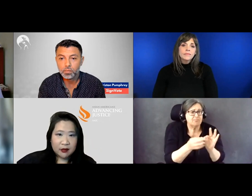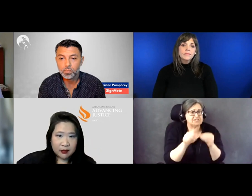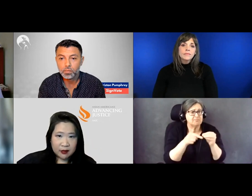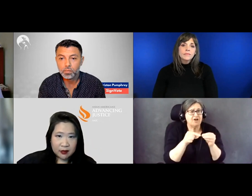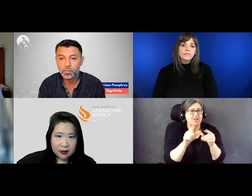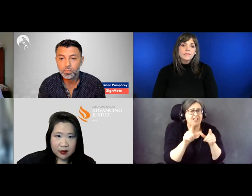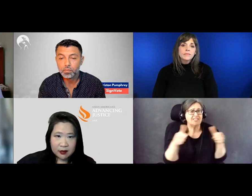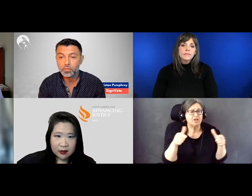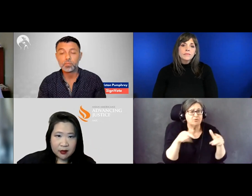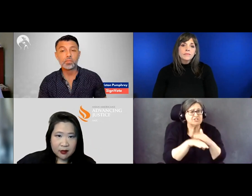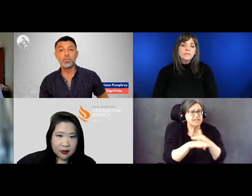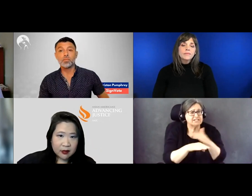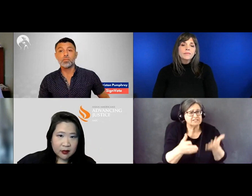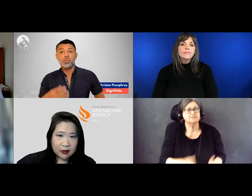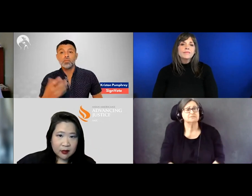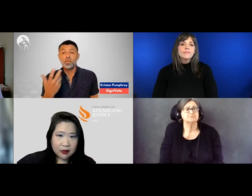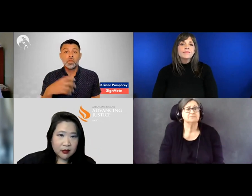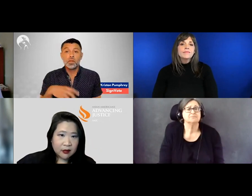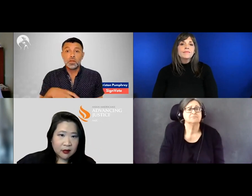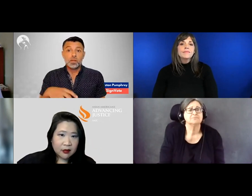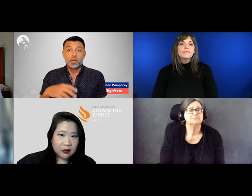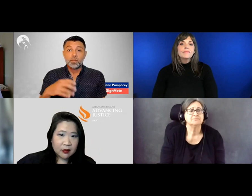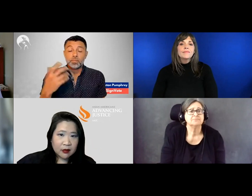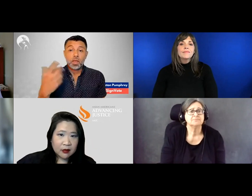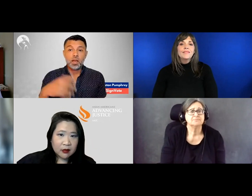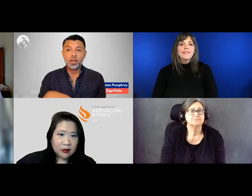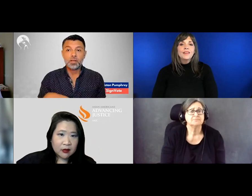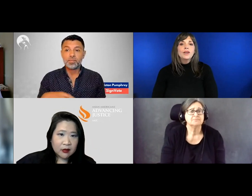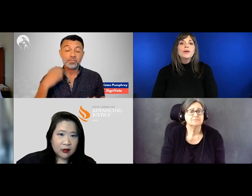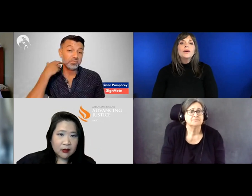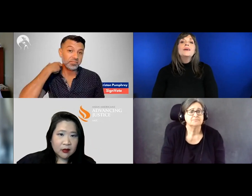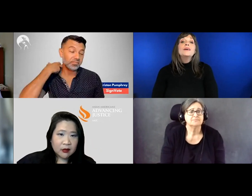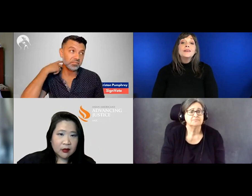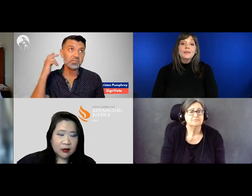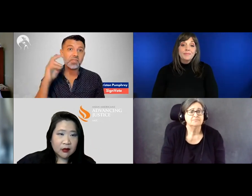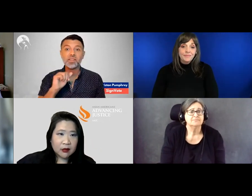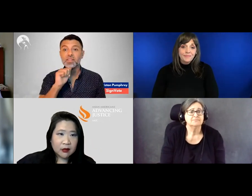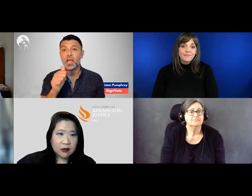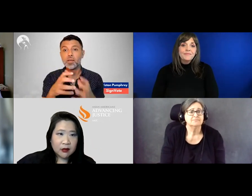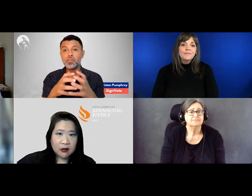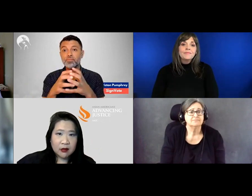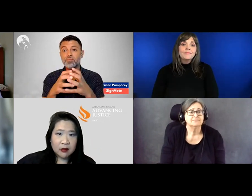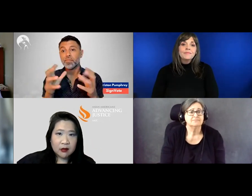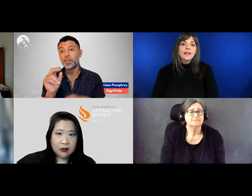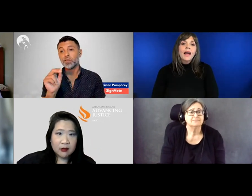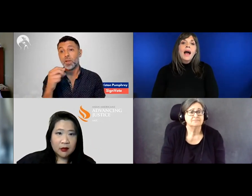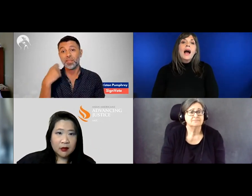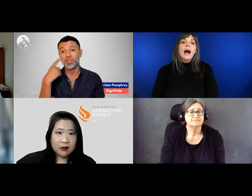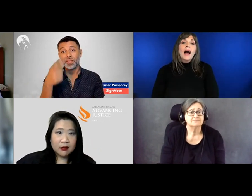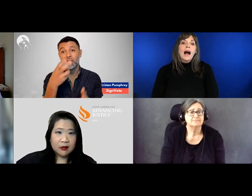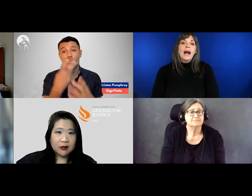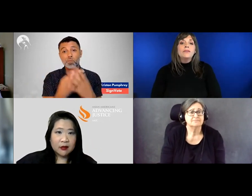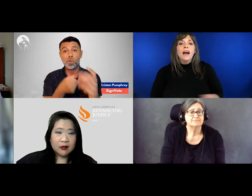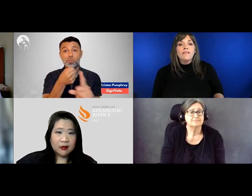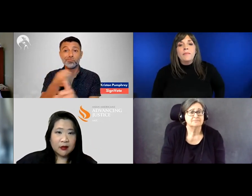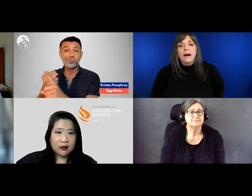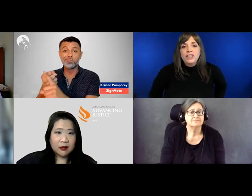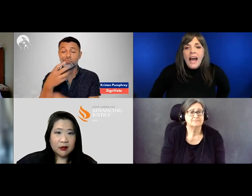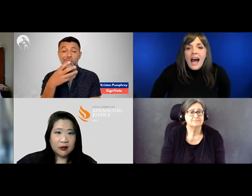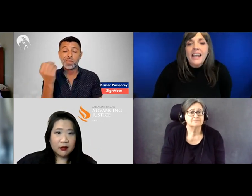I don't have much to add.